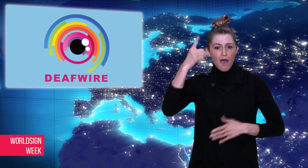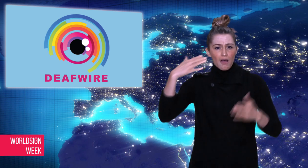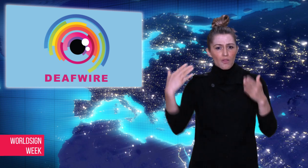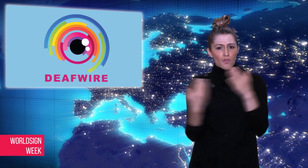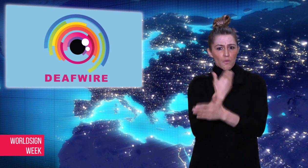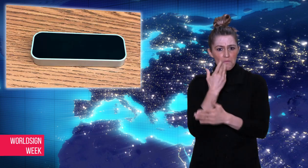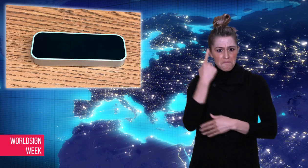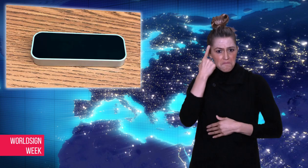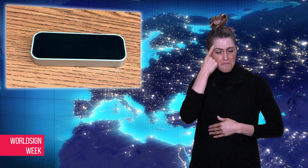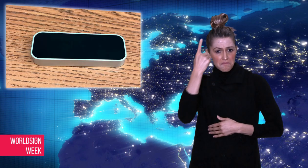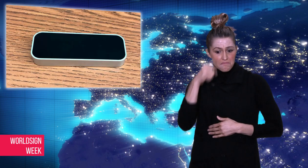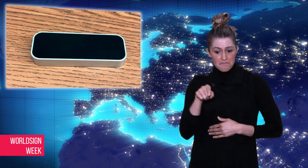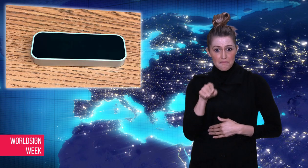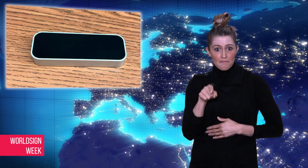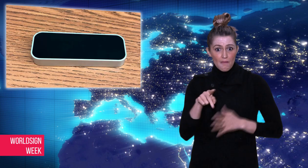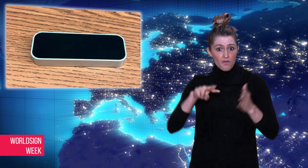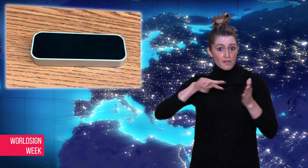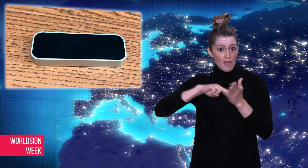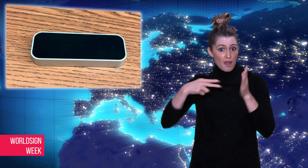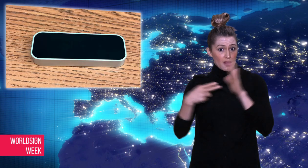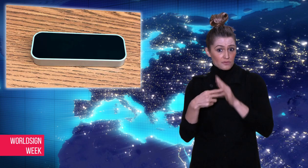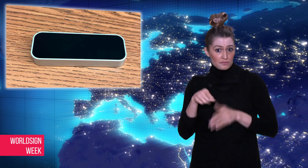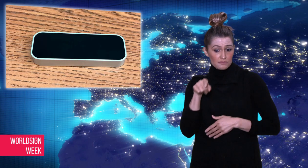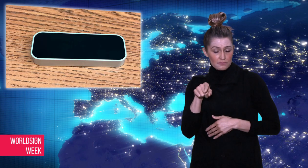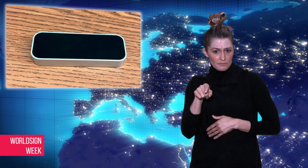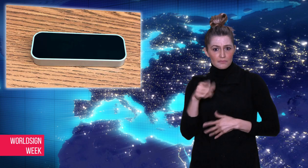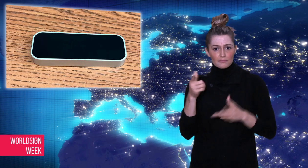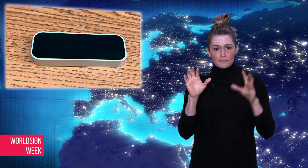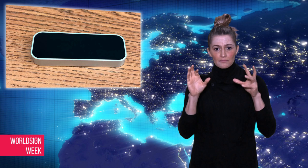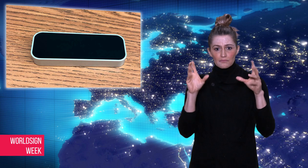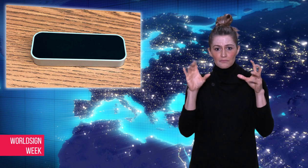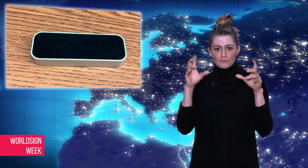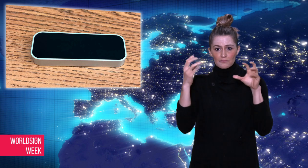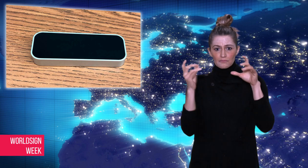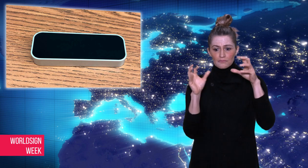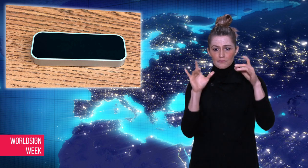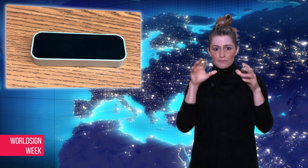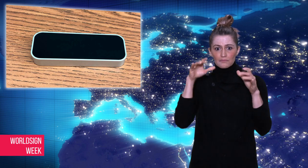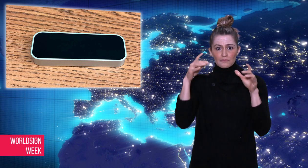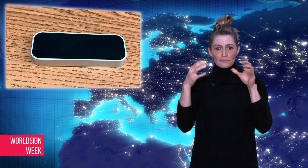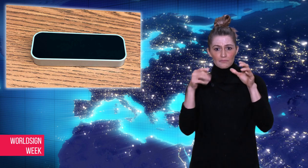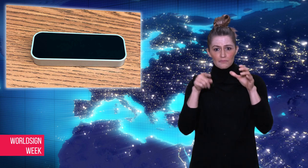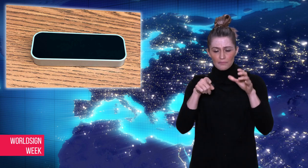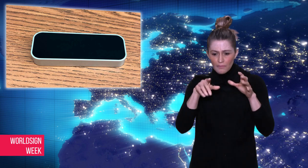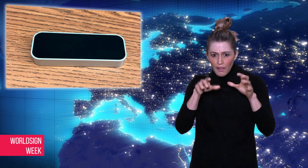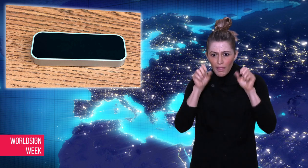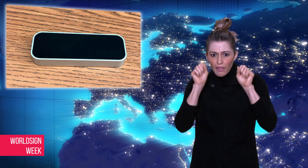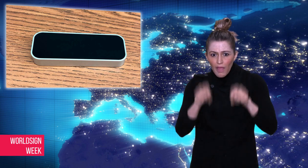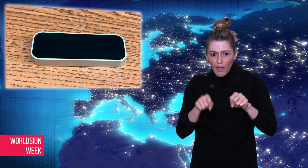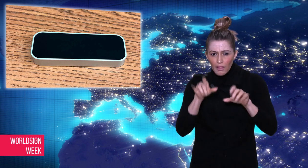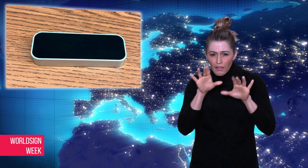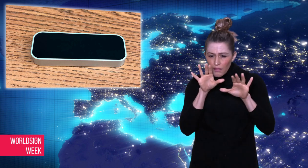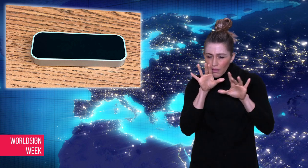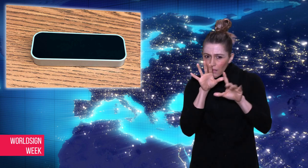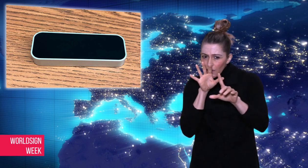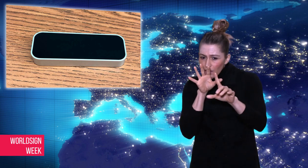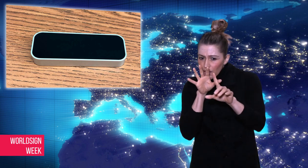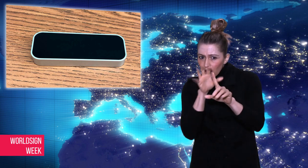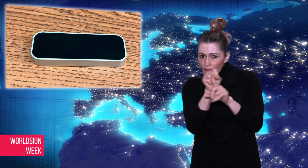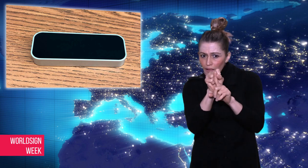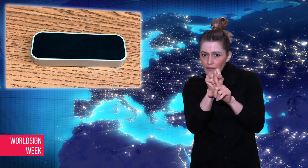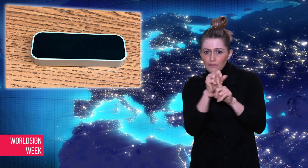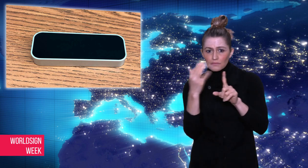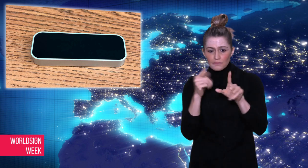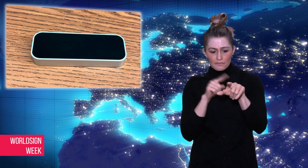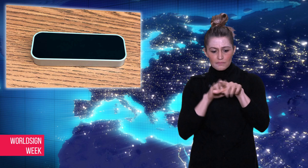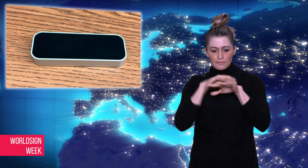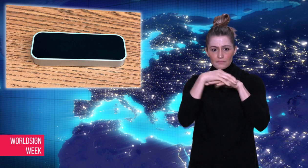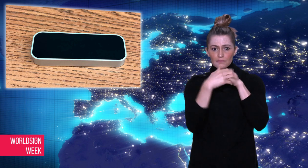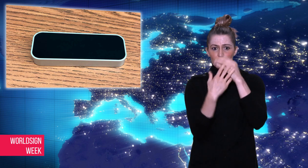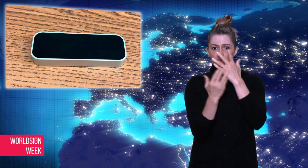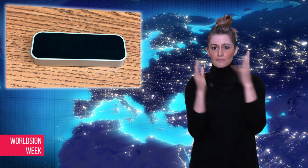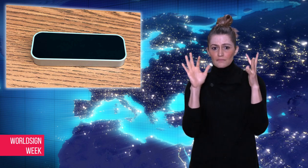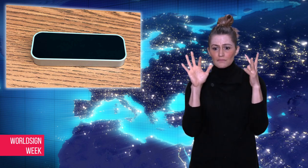have developed a device that has a motion capture